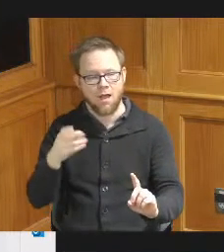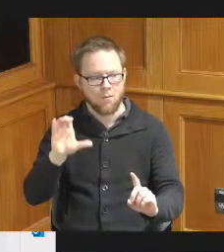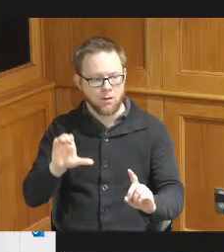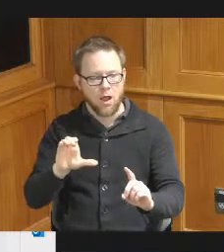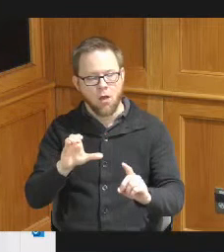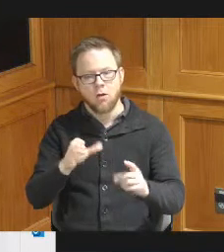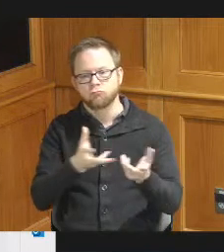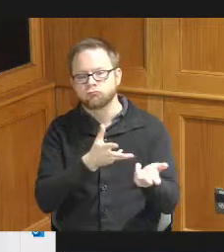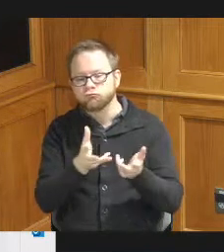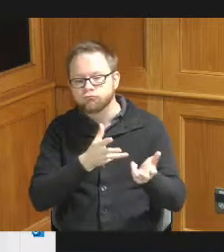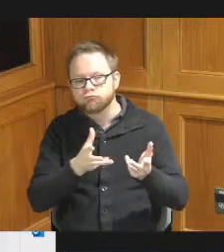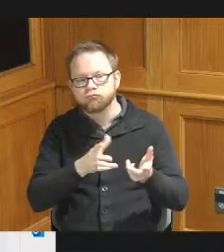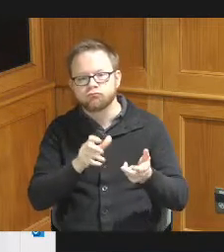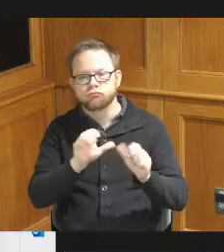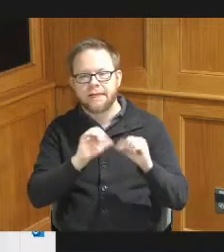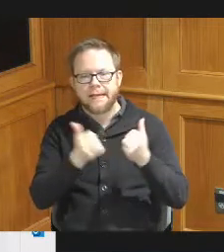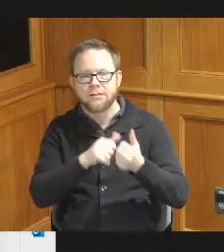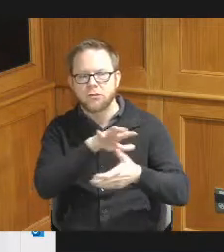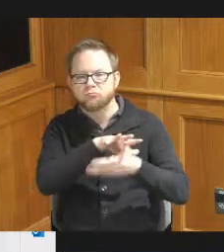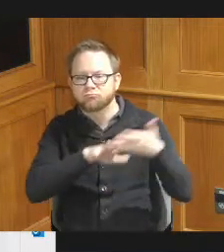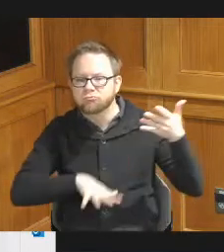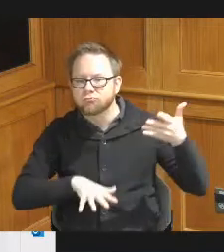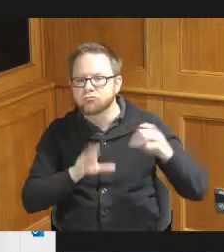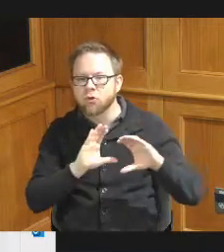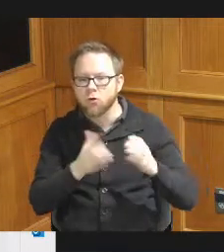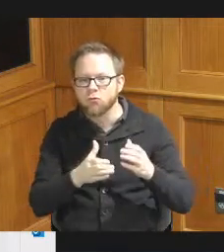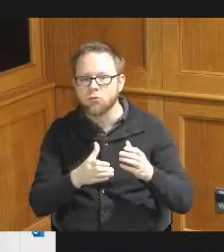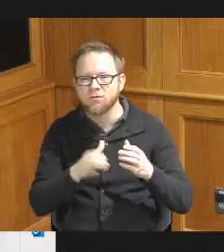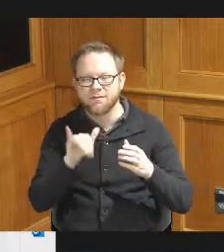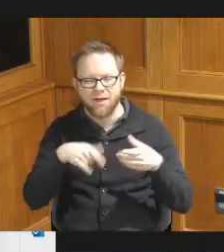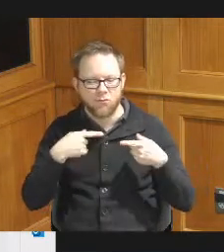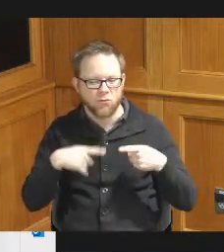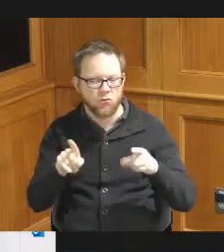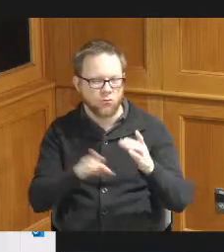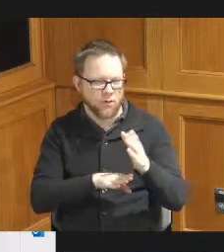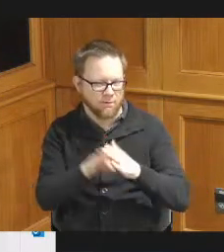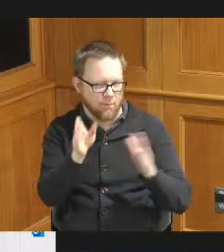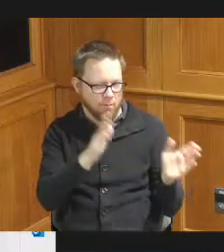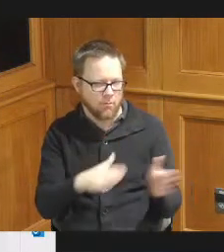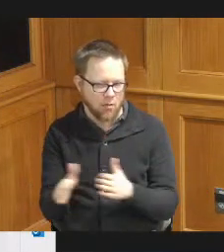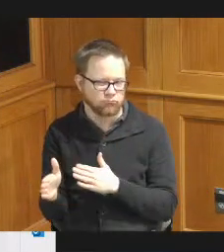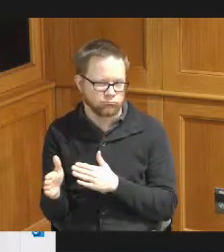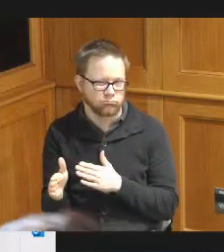the following agencies and groups as part of the development of this proposed plan so the community